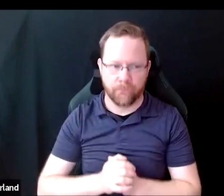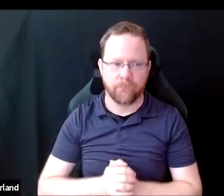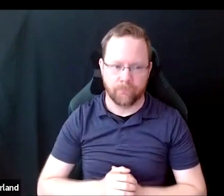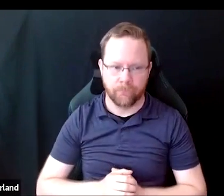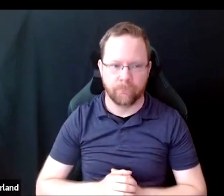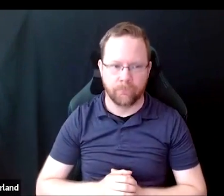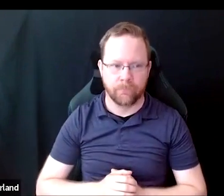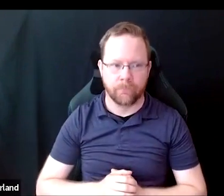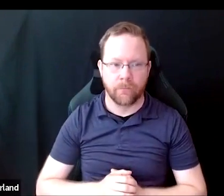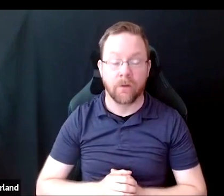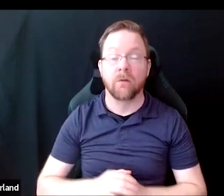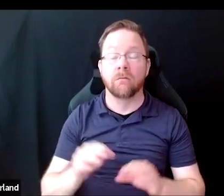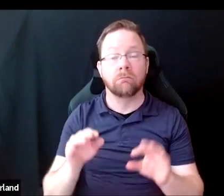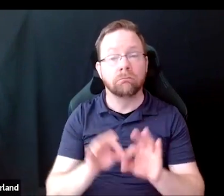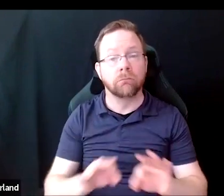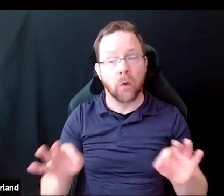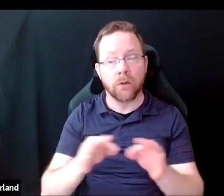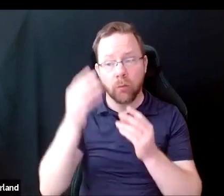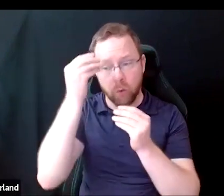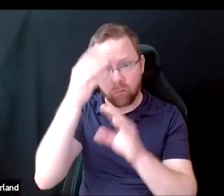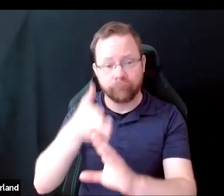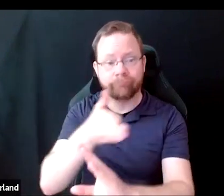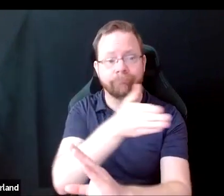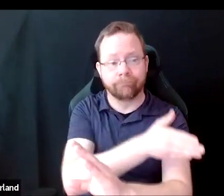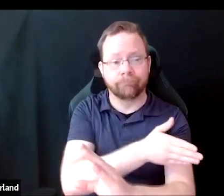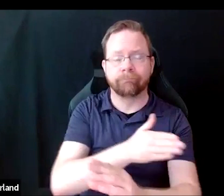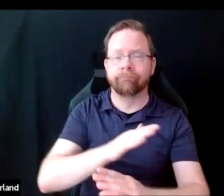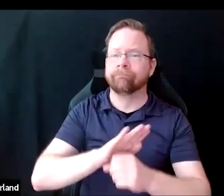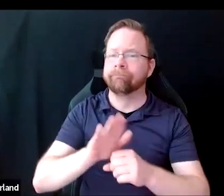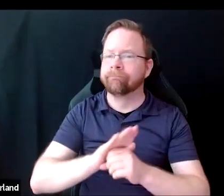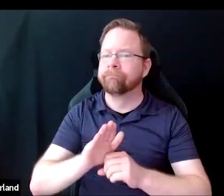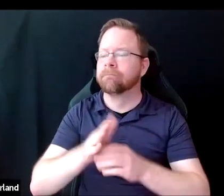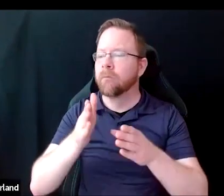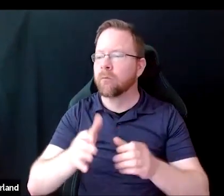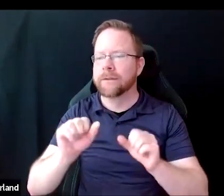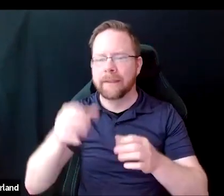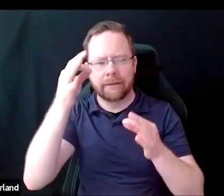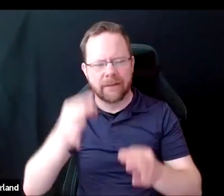It's important to provide enough information that the interviewees can decide what questions to ask,